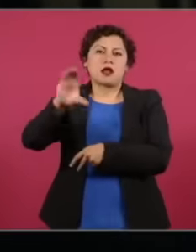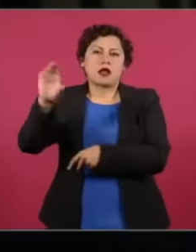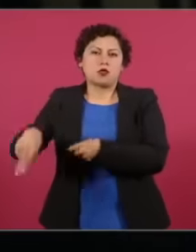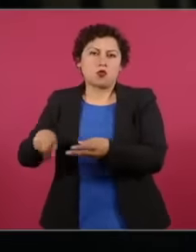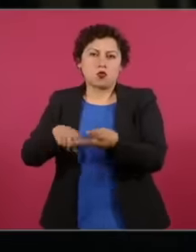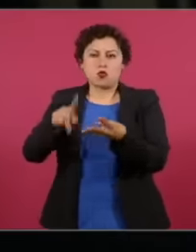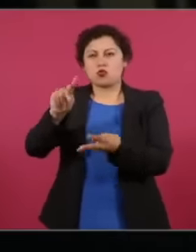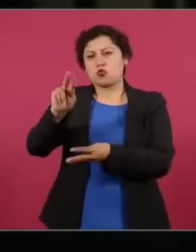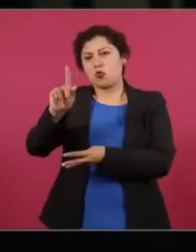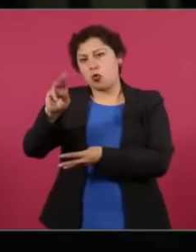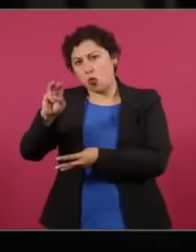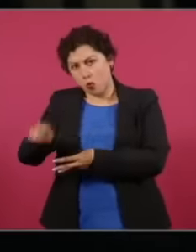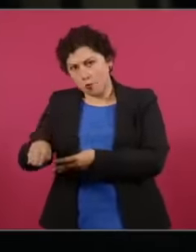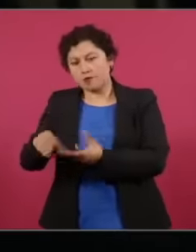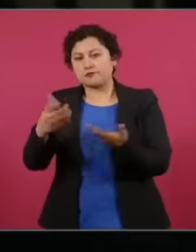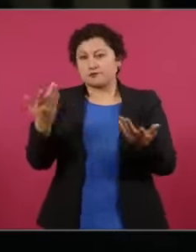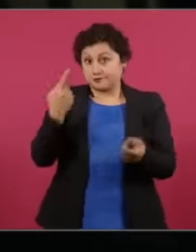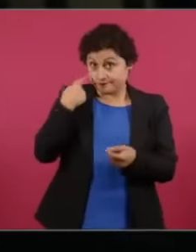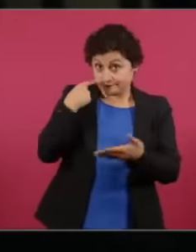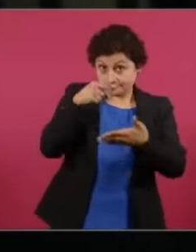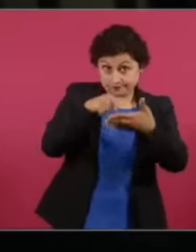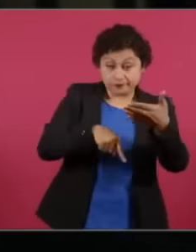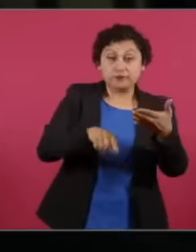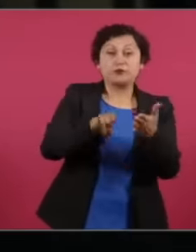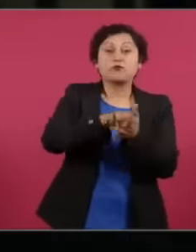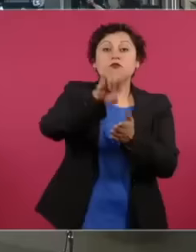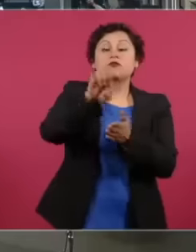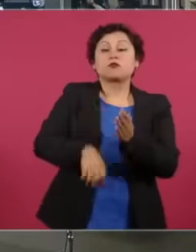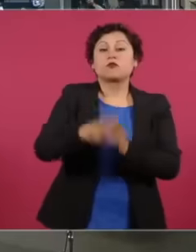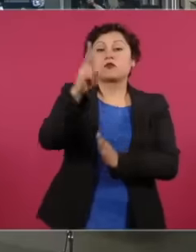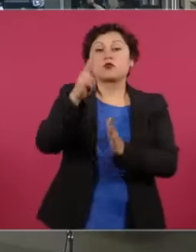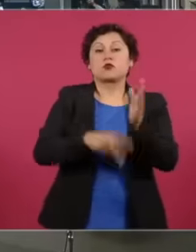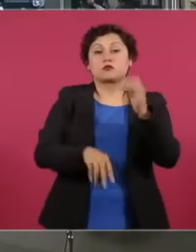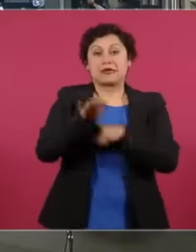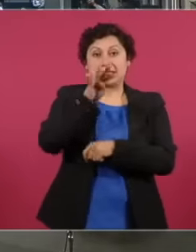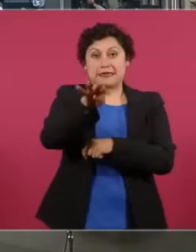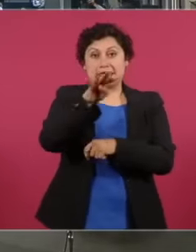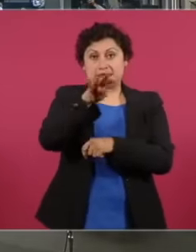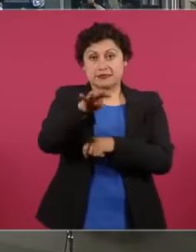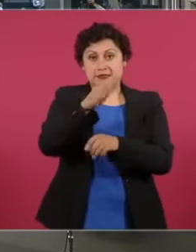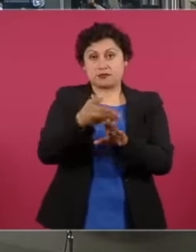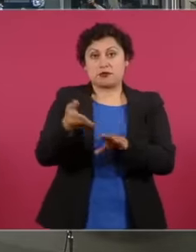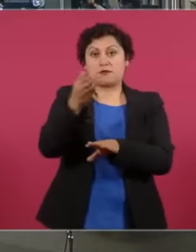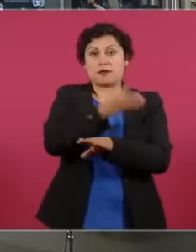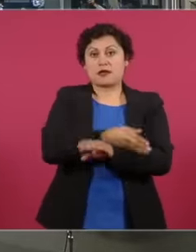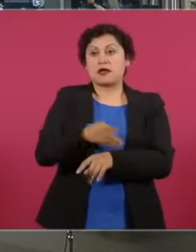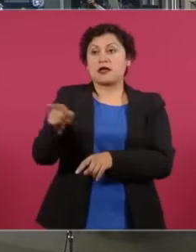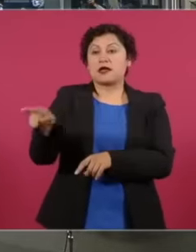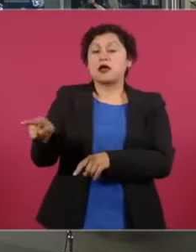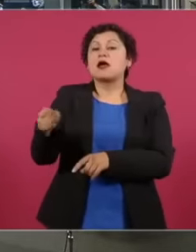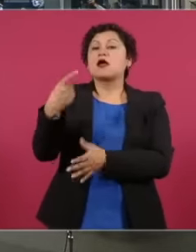in some of the cases in 2019. There is talk that Abdal acquired an apartment in the